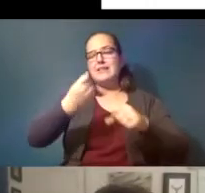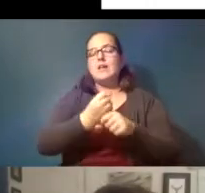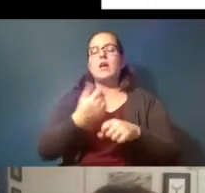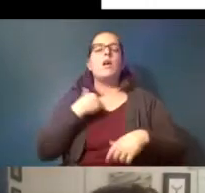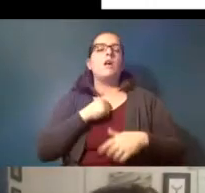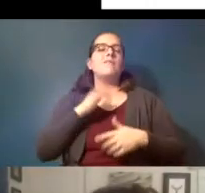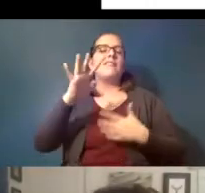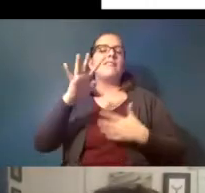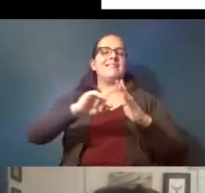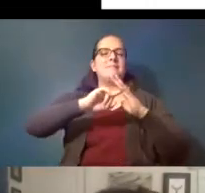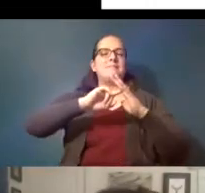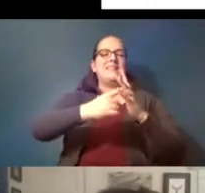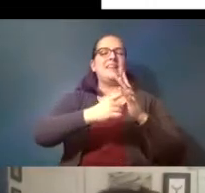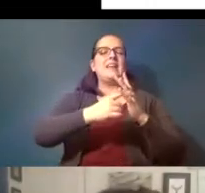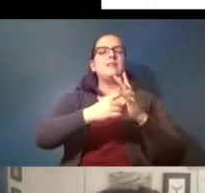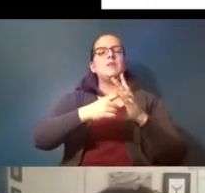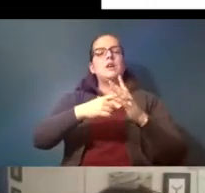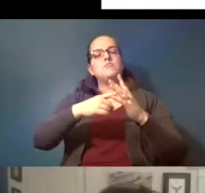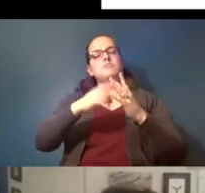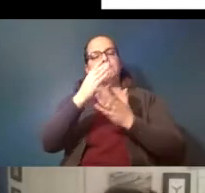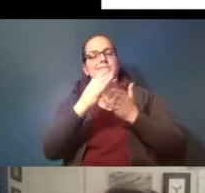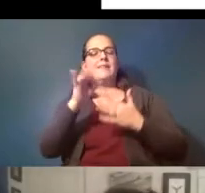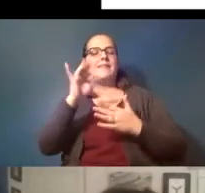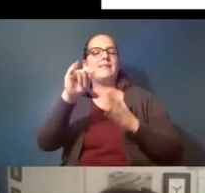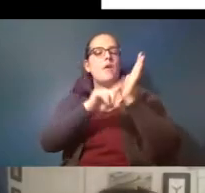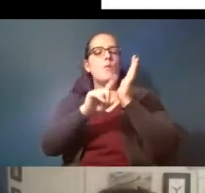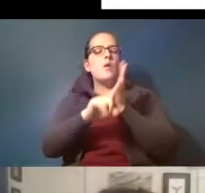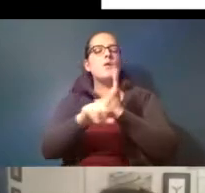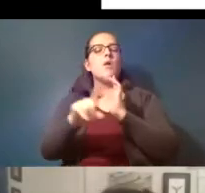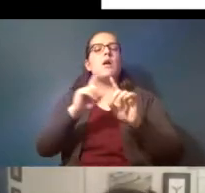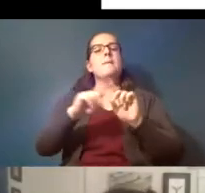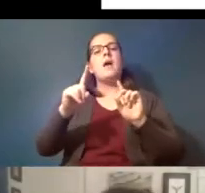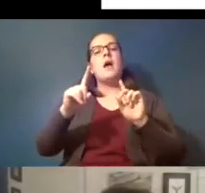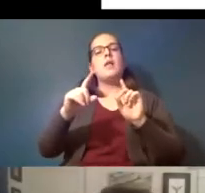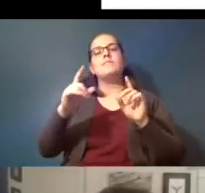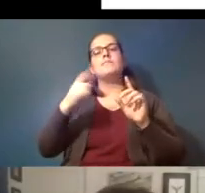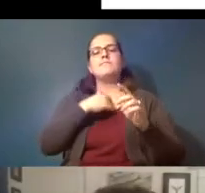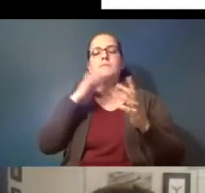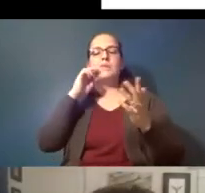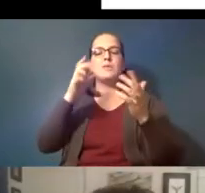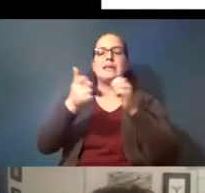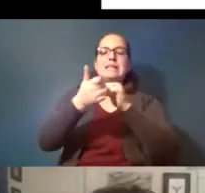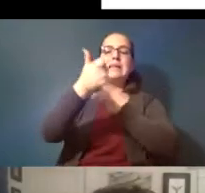the beginning stages of this research but we look at things like the distance they swim the velocity